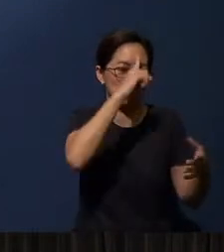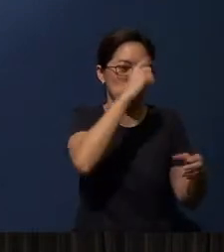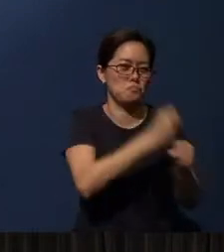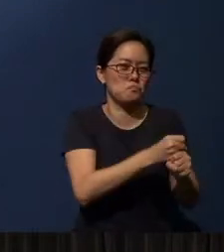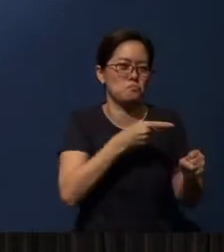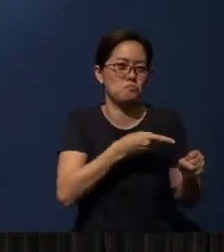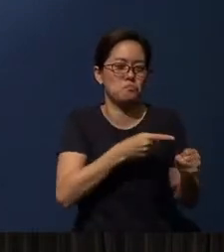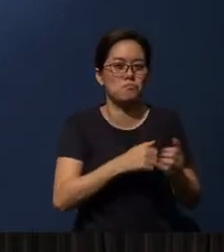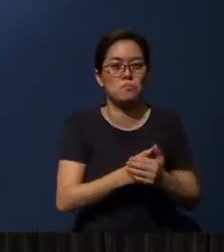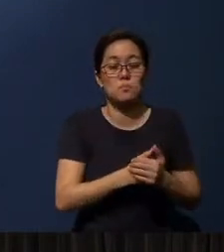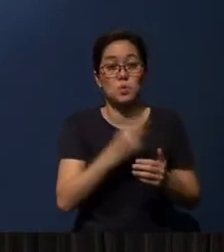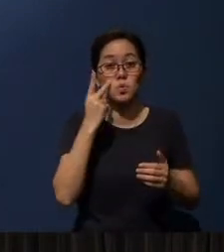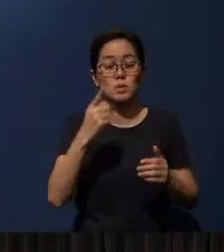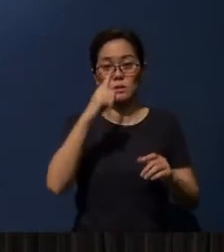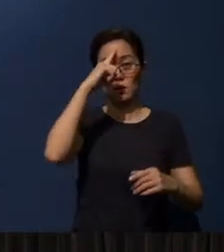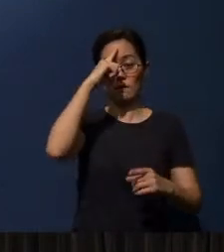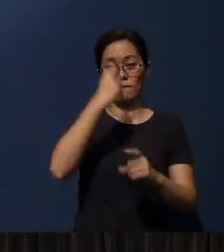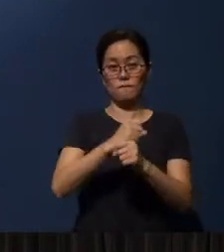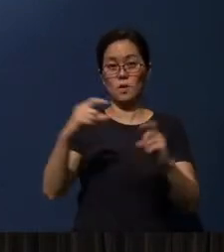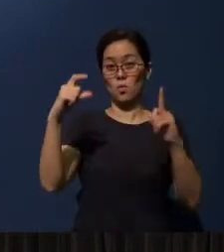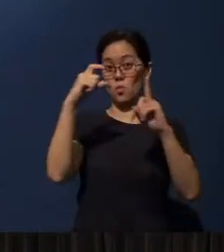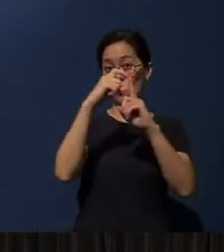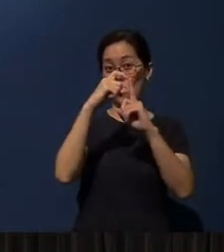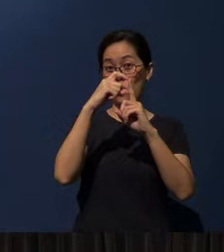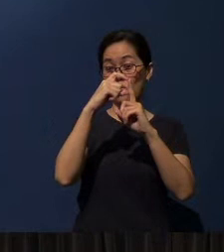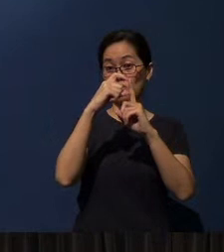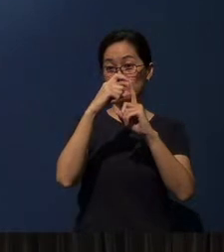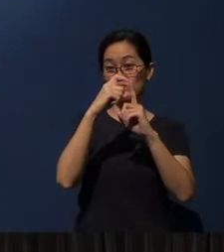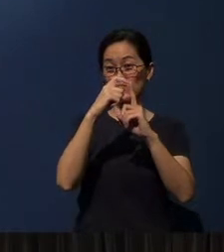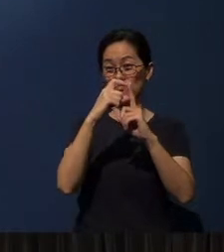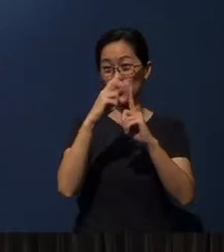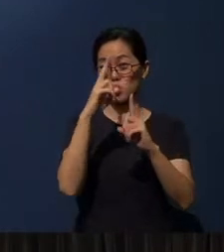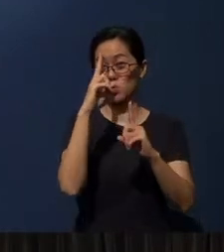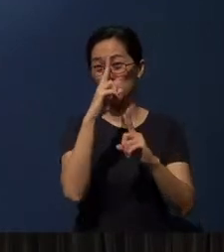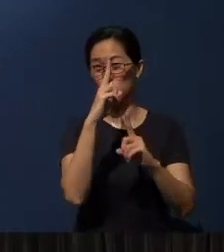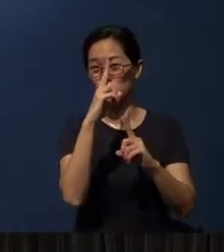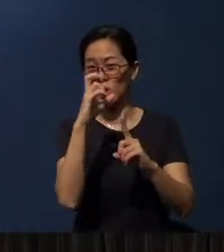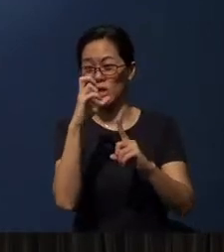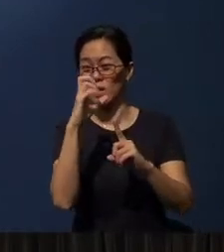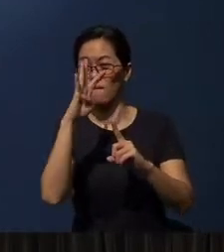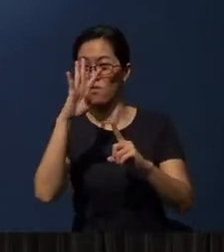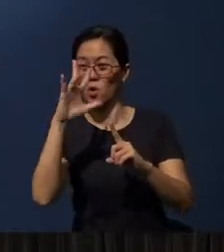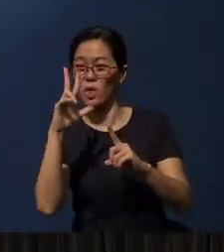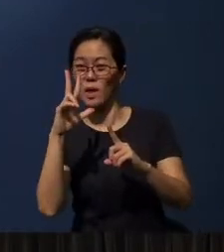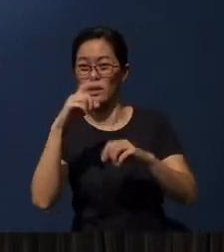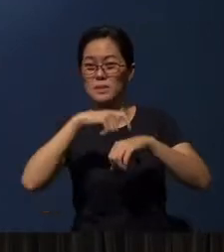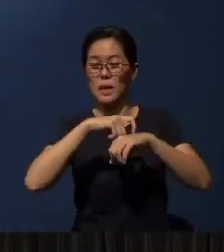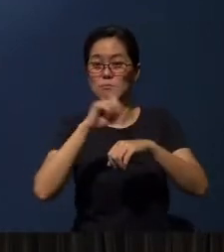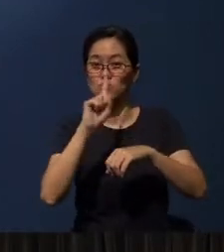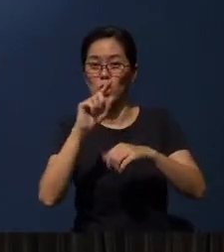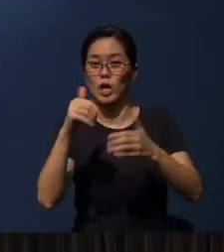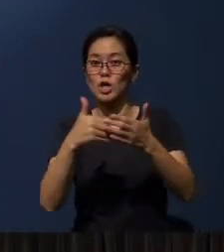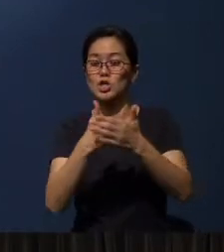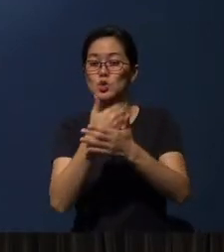You see, the word “faith” occurs at least 243 times in the New Testament.